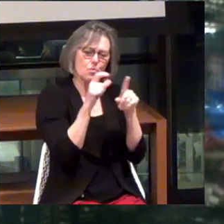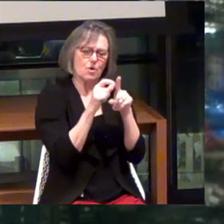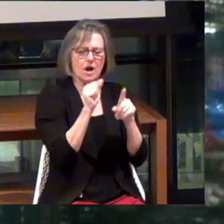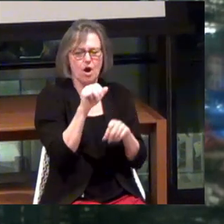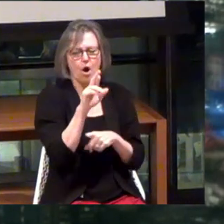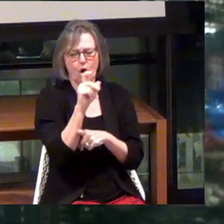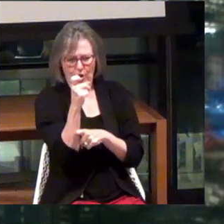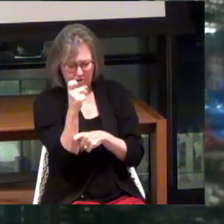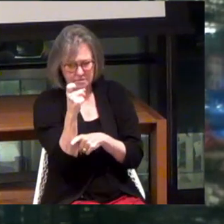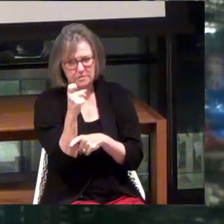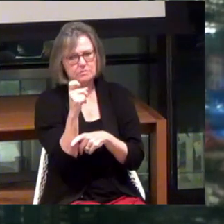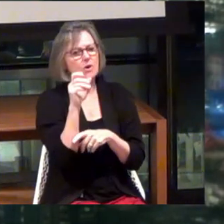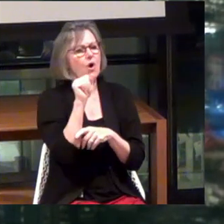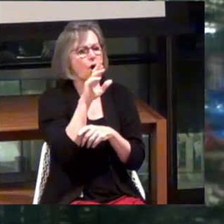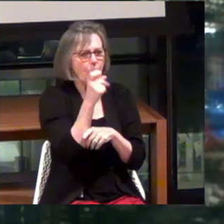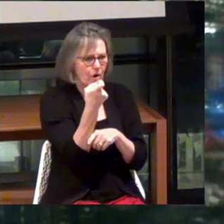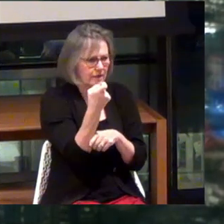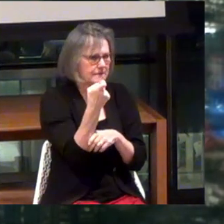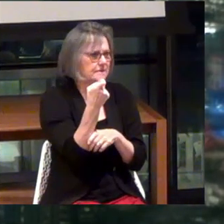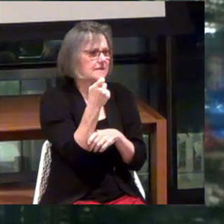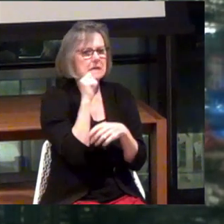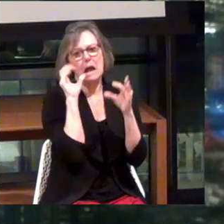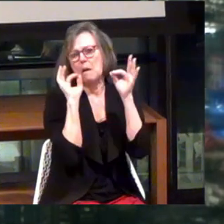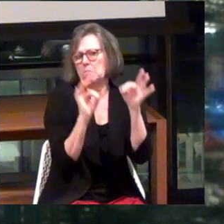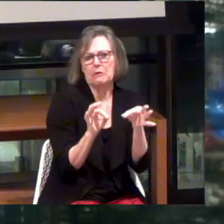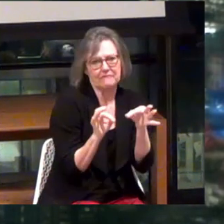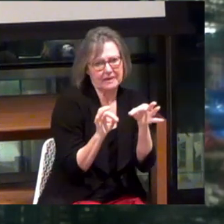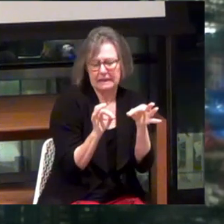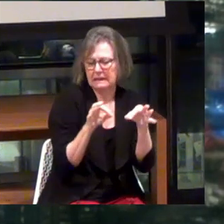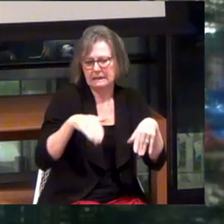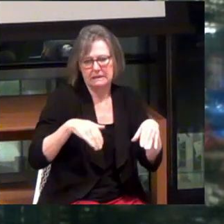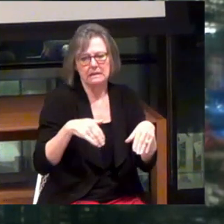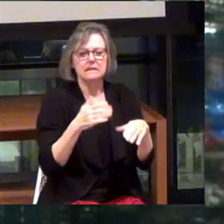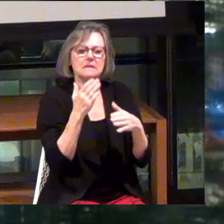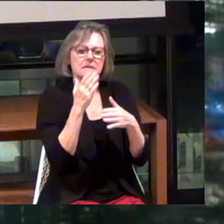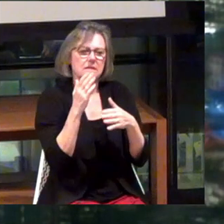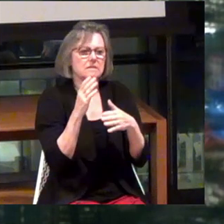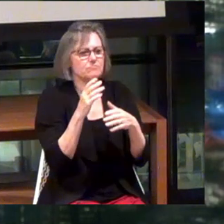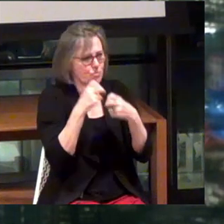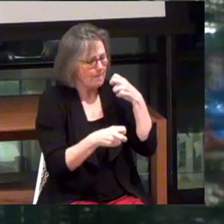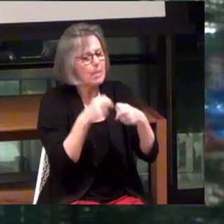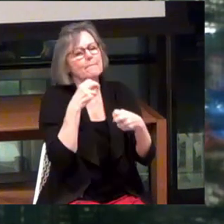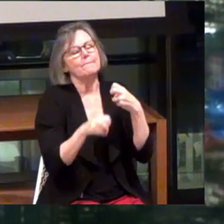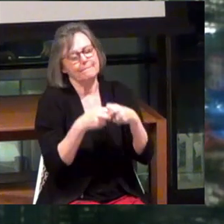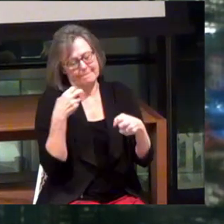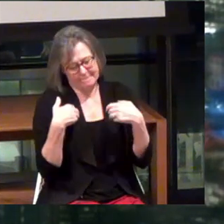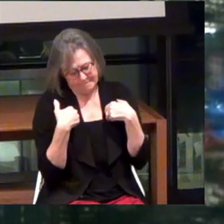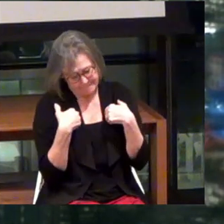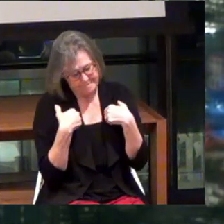And we know that ARx is not perfect. There are certainly problems with it. And...